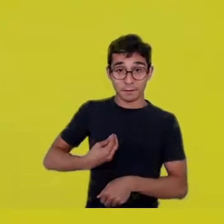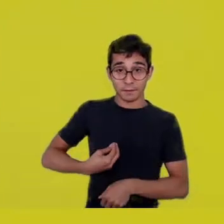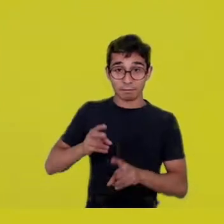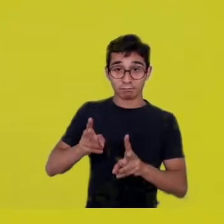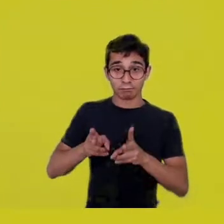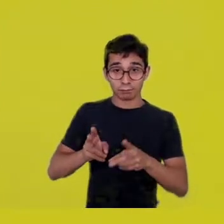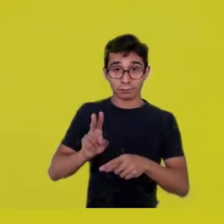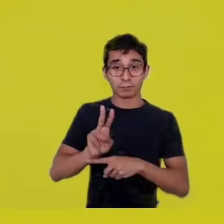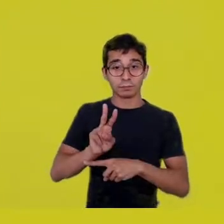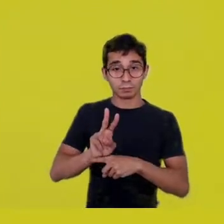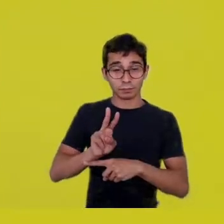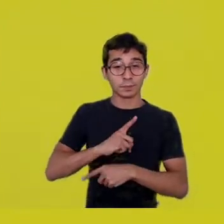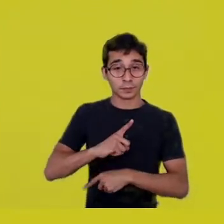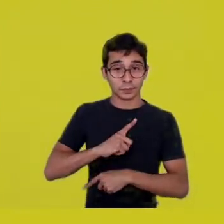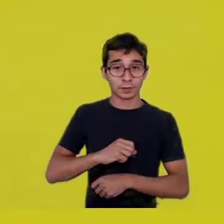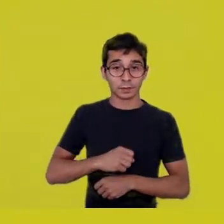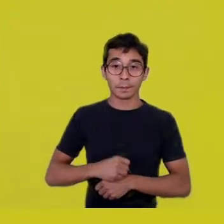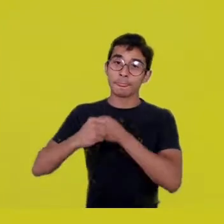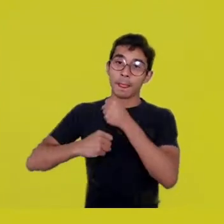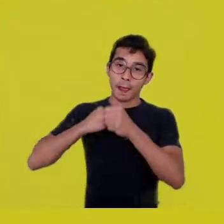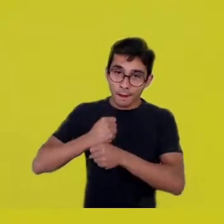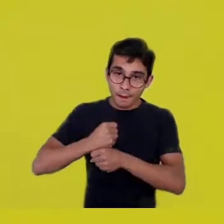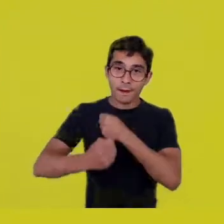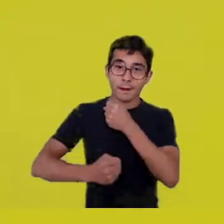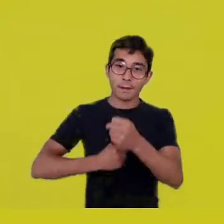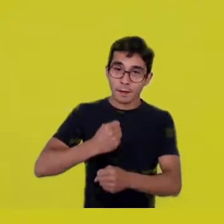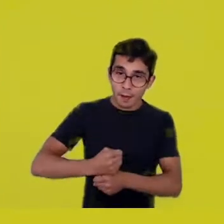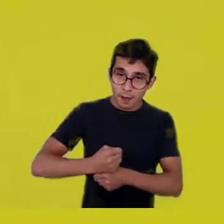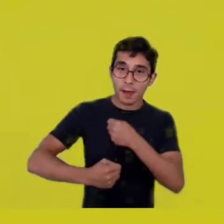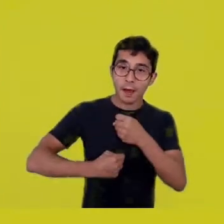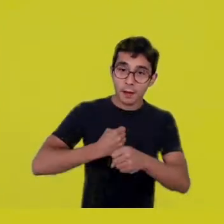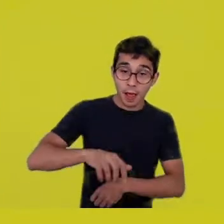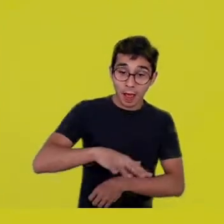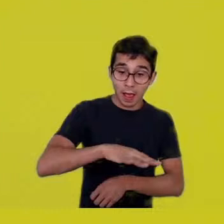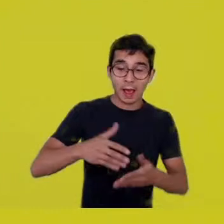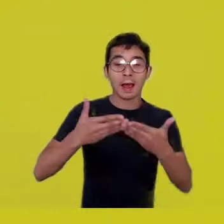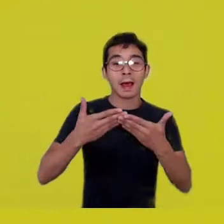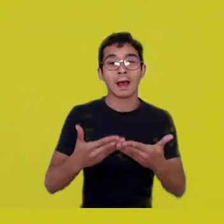Every year we’d open the yard in September